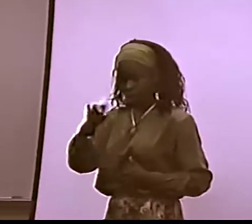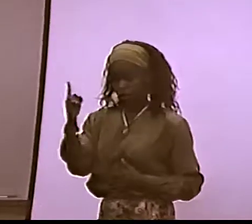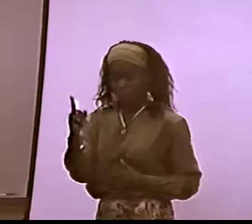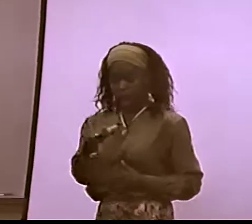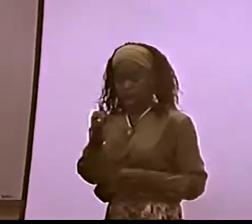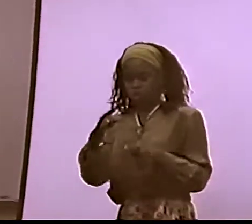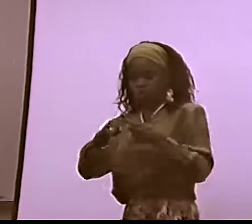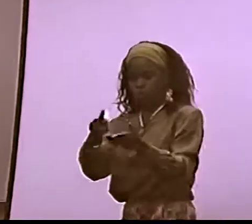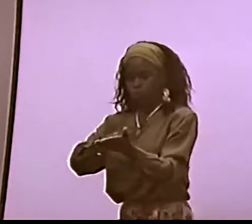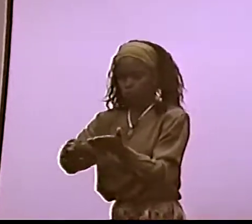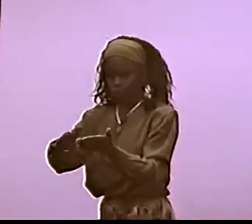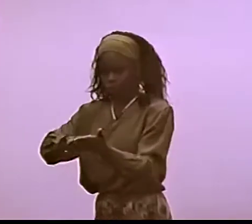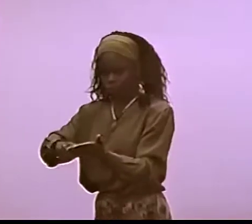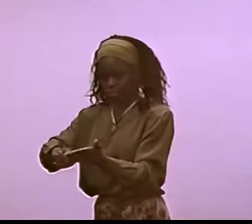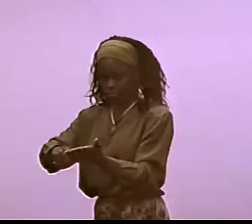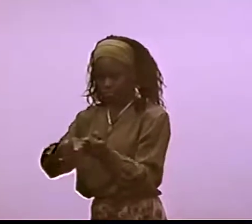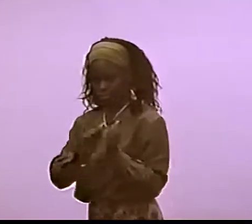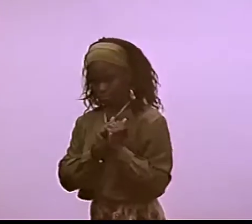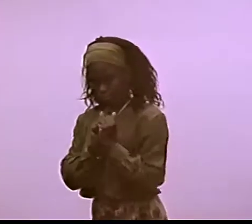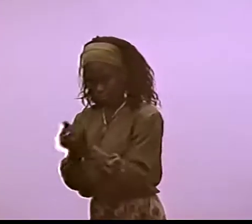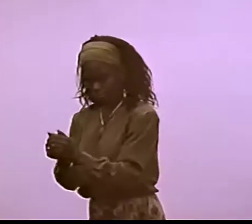AND THAT THERE'S RESEARCH FOR.